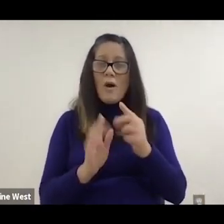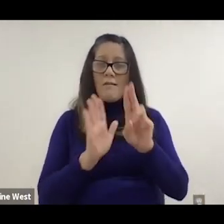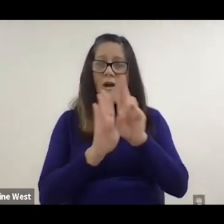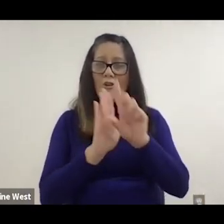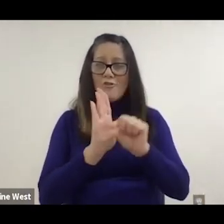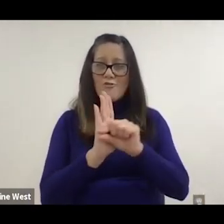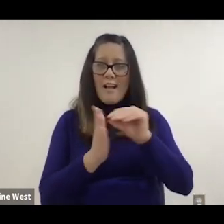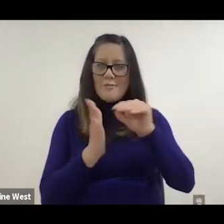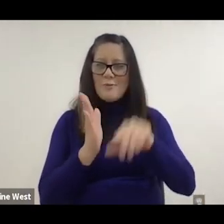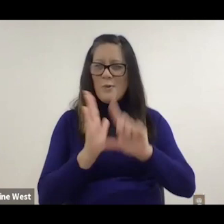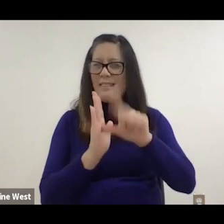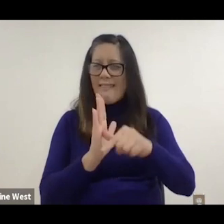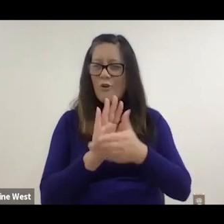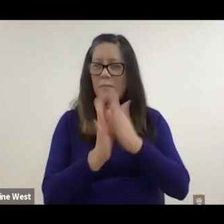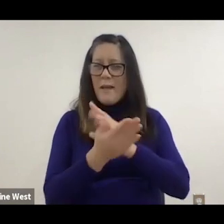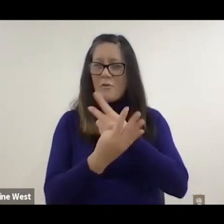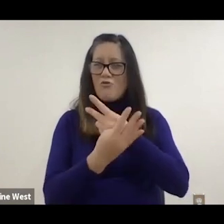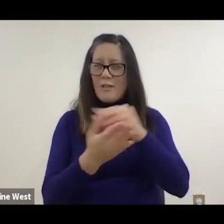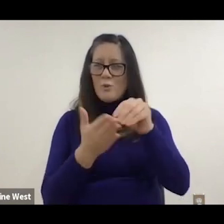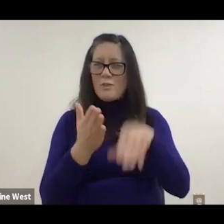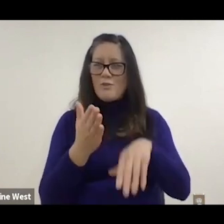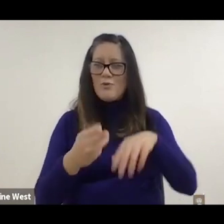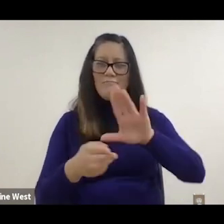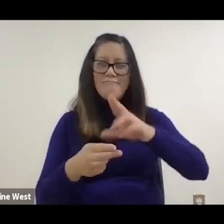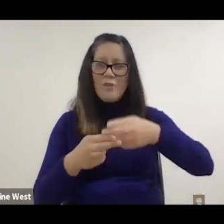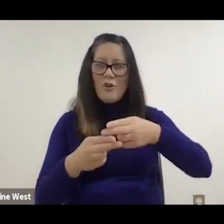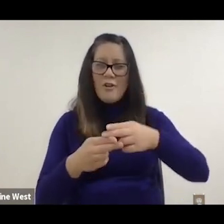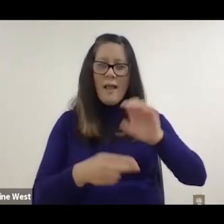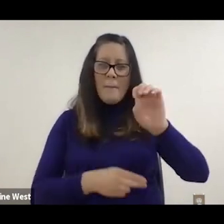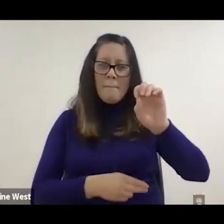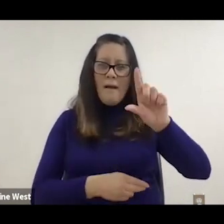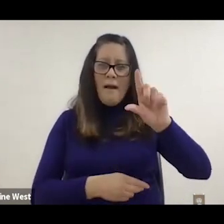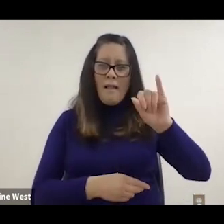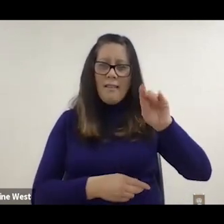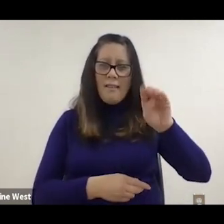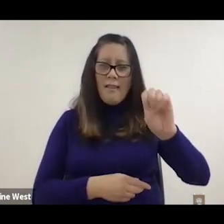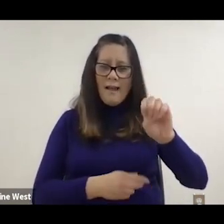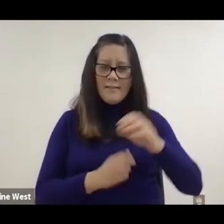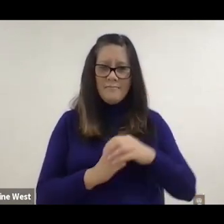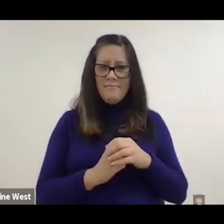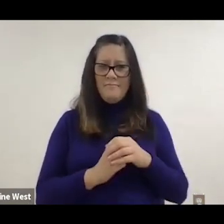later became a graduate student, she. And she and others.